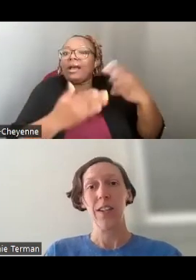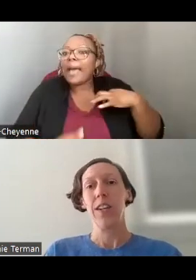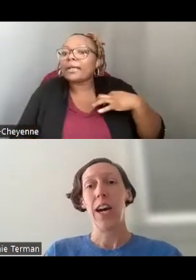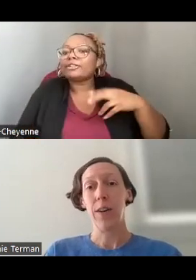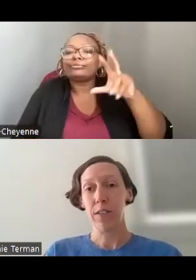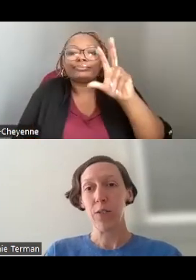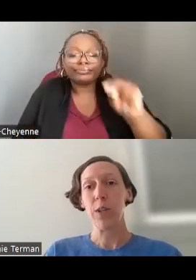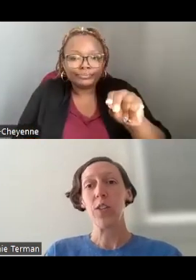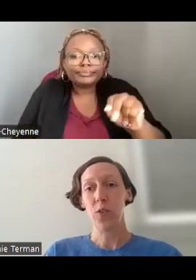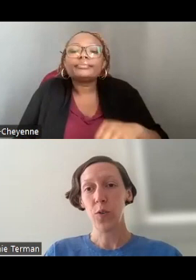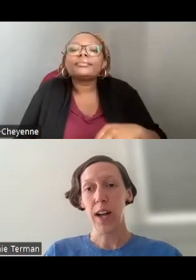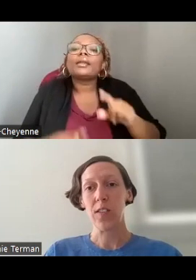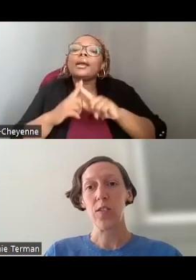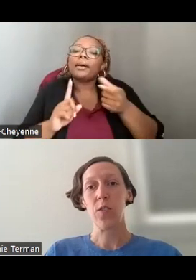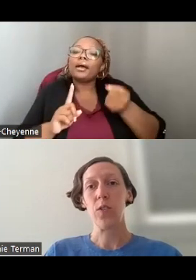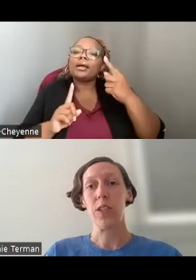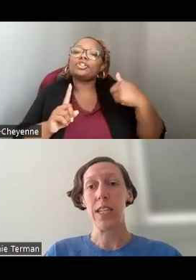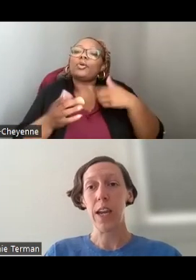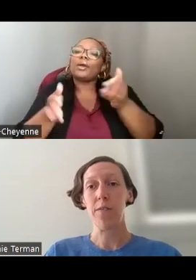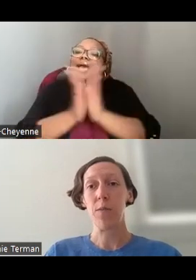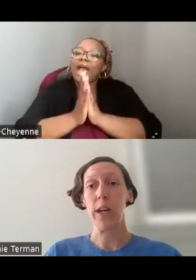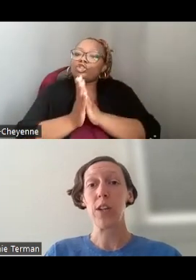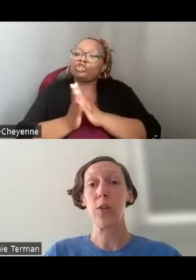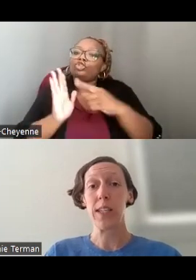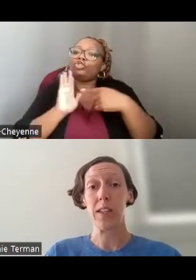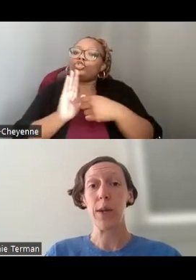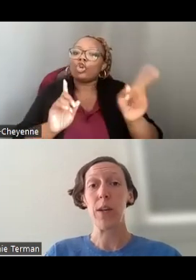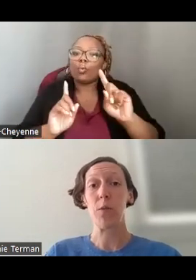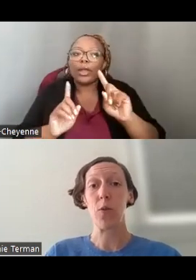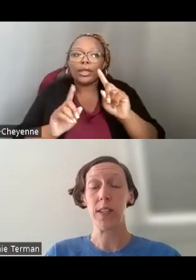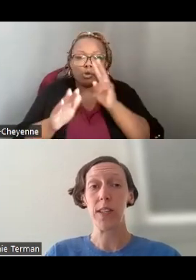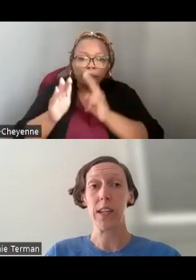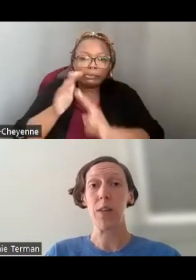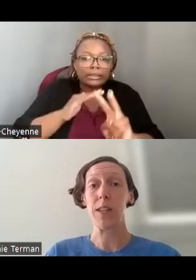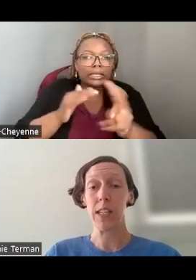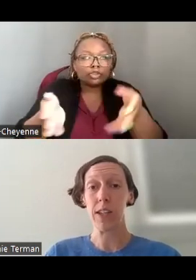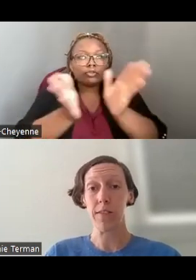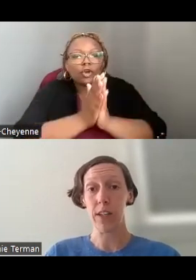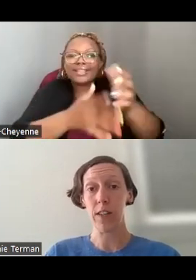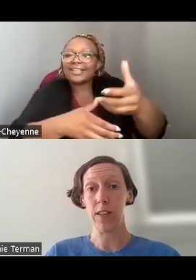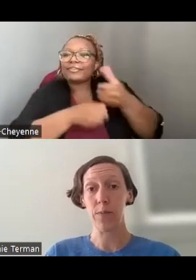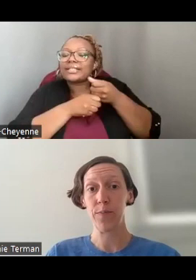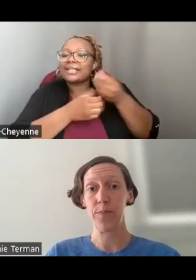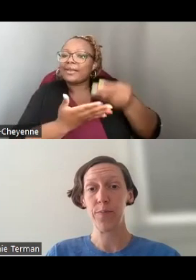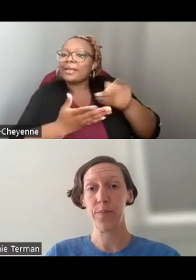HOWEVER, WE DO ASK YOU TO INDICATE FROM WHERE YOU ANTICIPATE REQUESTING AND RECEIVING FUNDS.